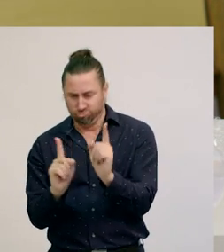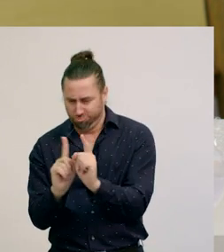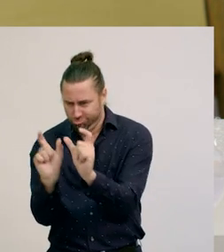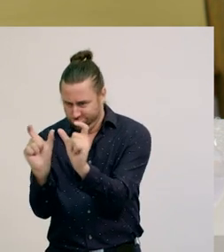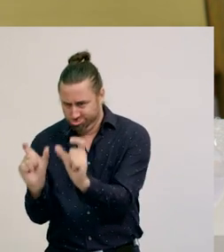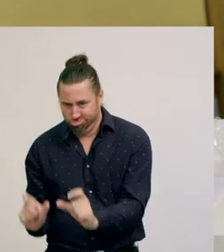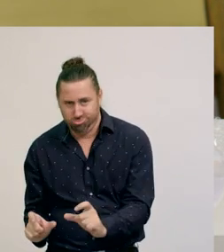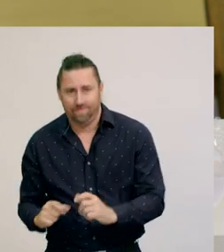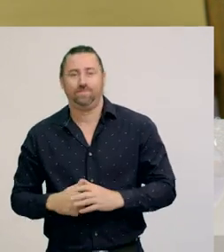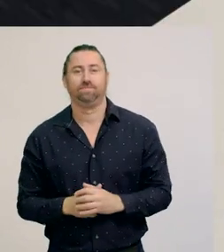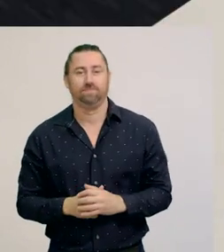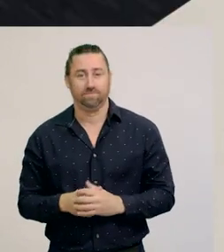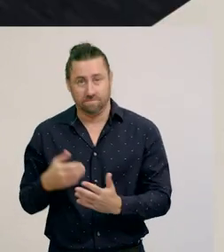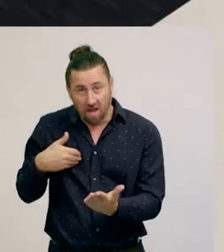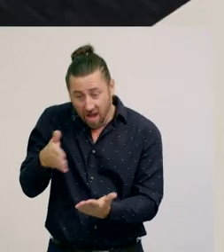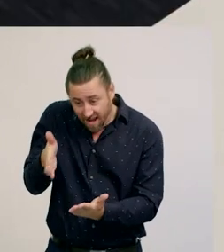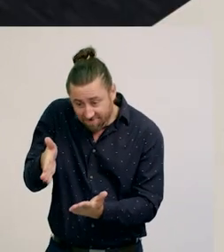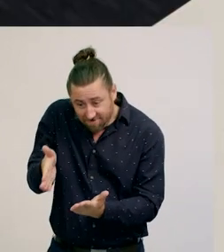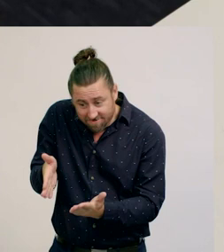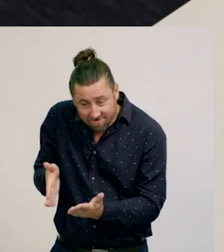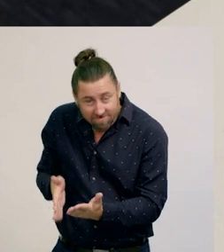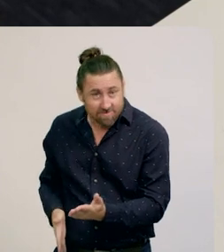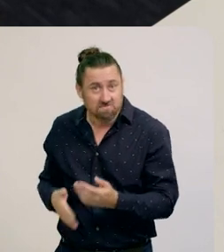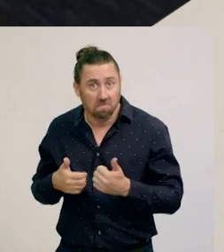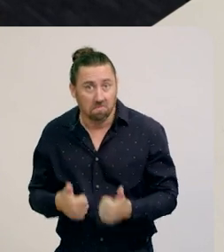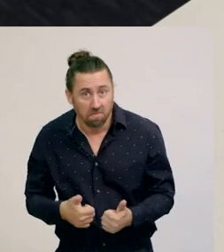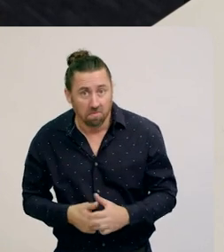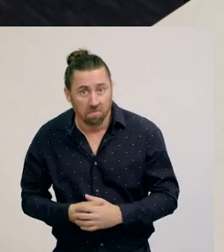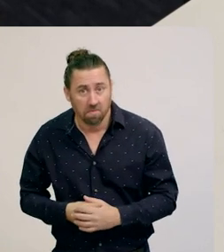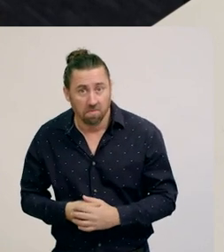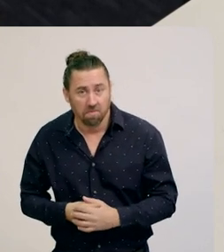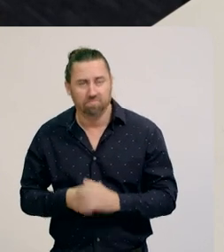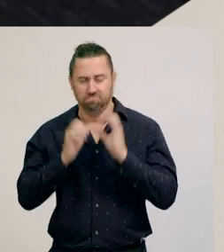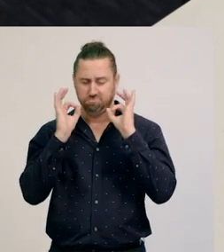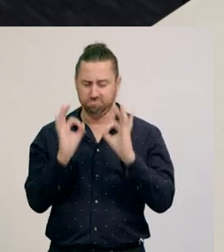Okay, I'm cutting the sandwich now.